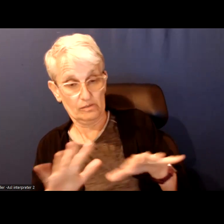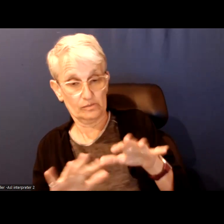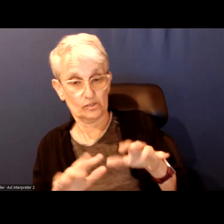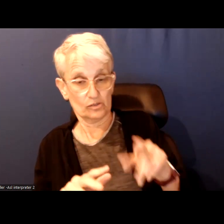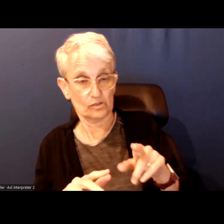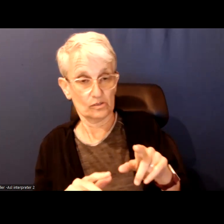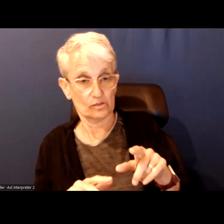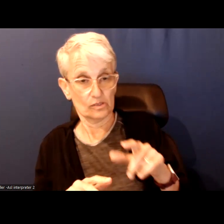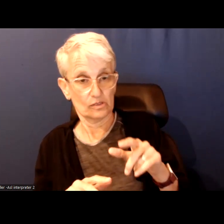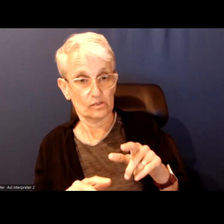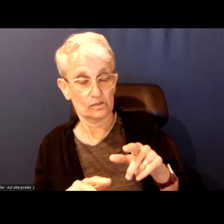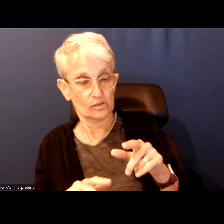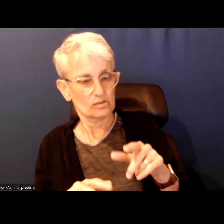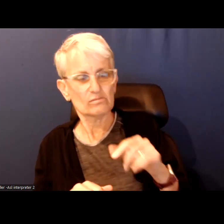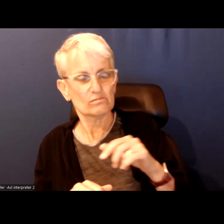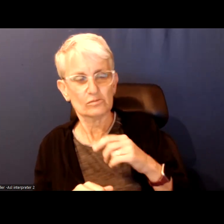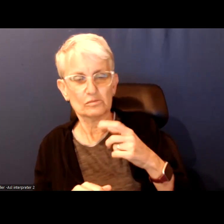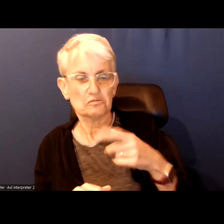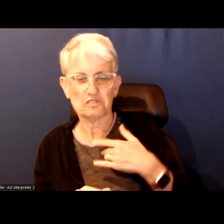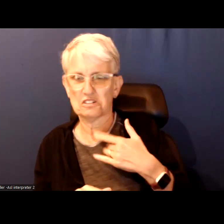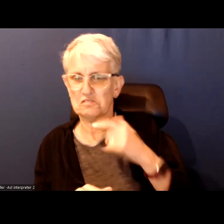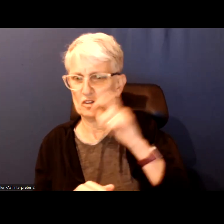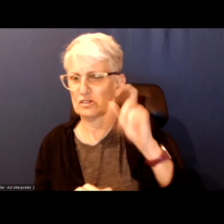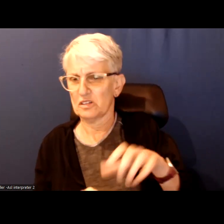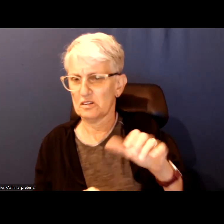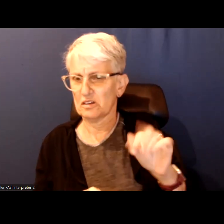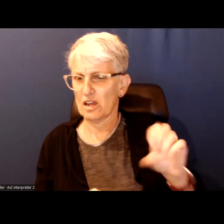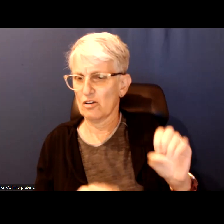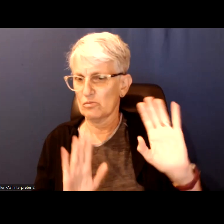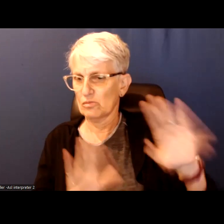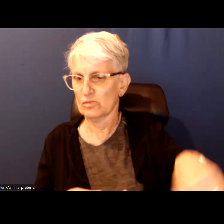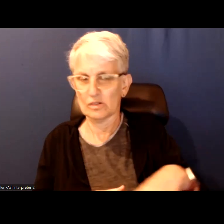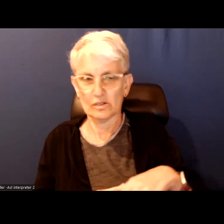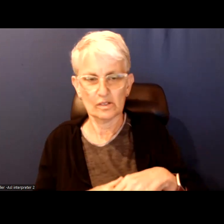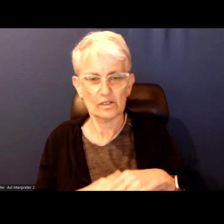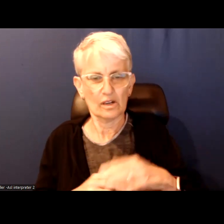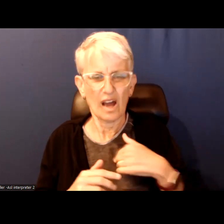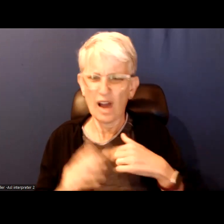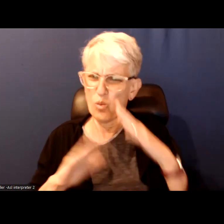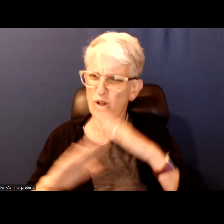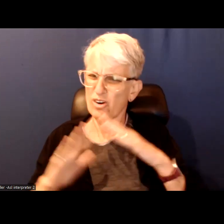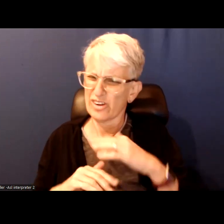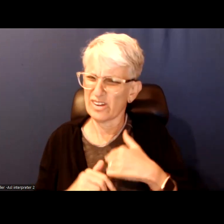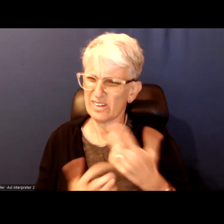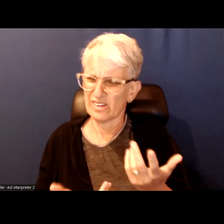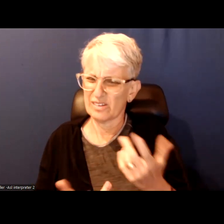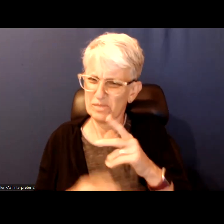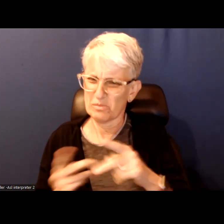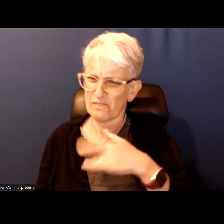deserving of our care because we live in the city together and we share the city so I worry a lot about that feeling. I think that is happening worldwide.